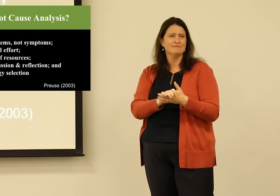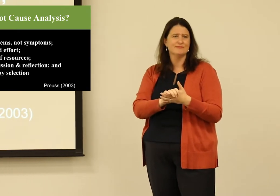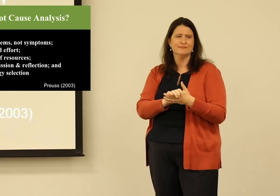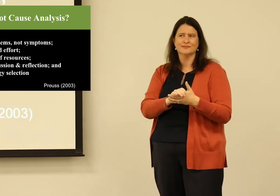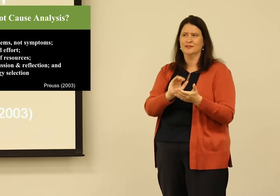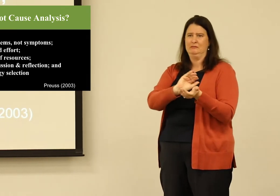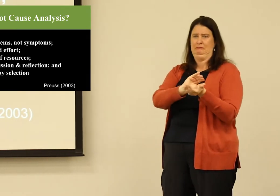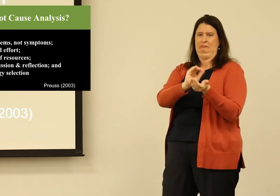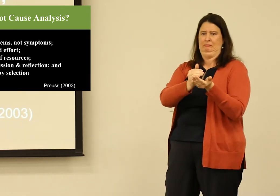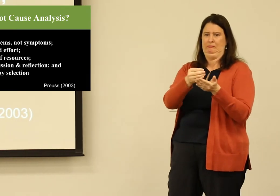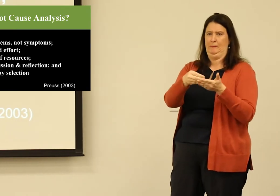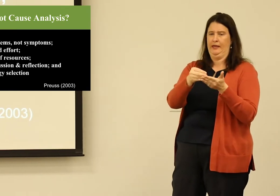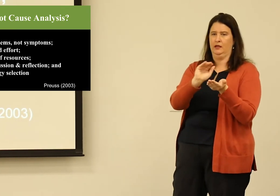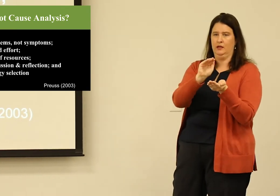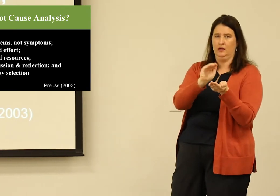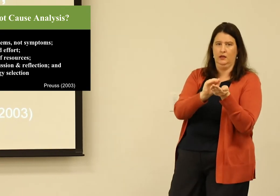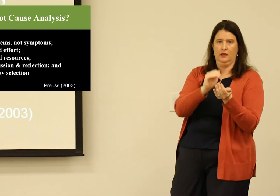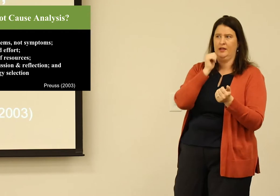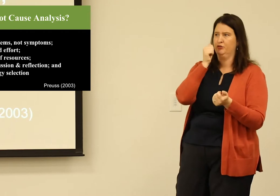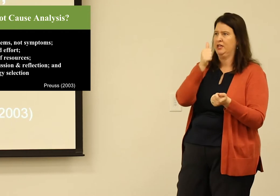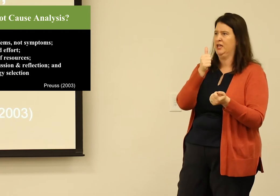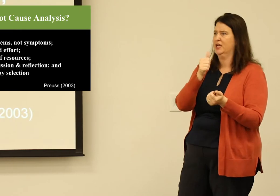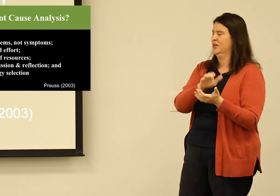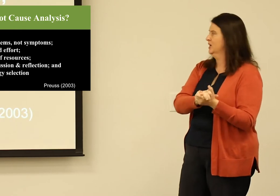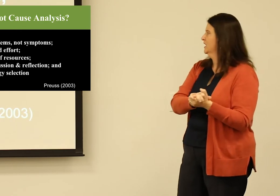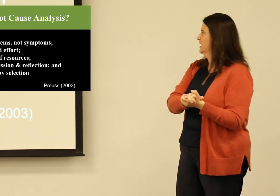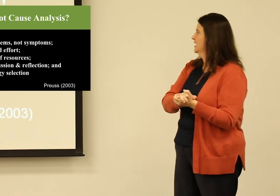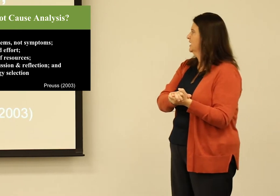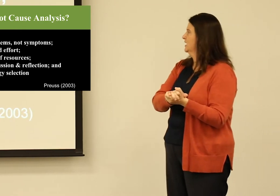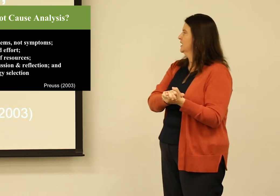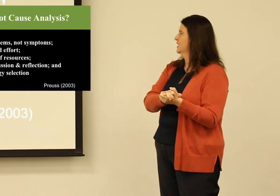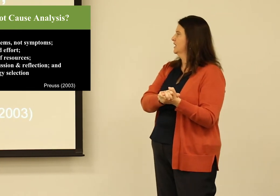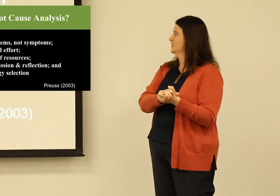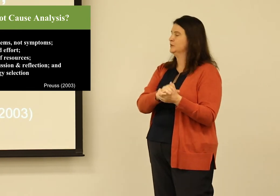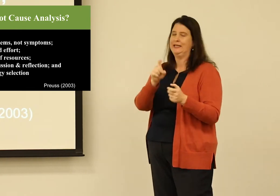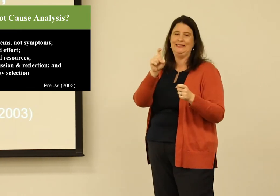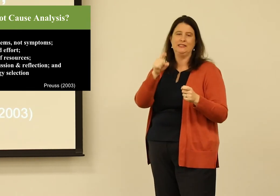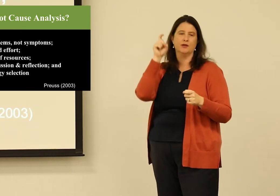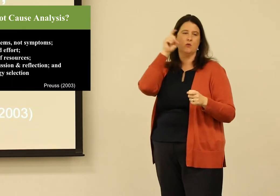There's rarely funding in it, and funding is decreasing every day.